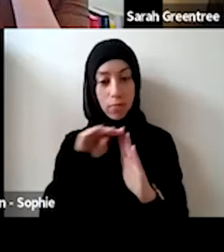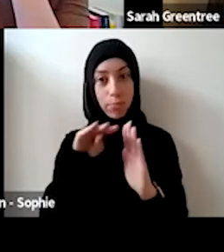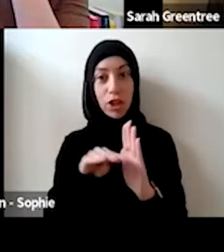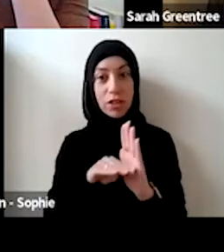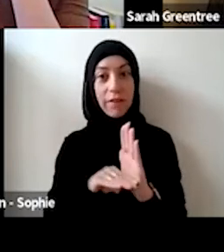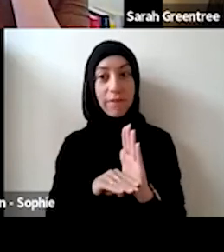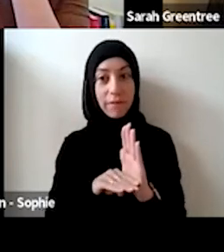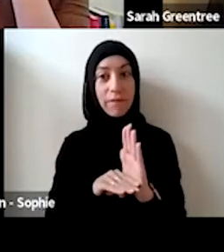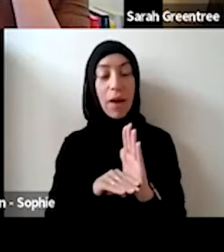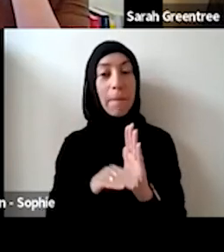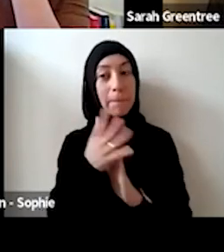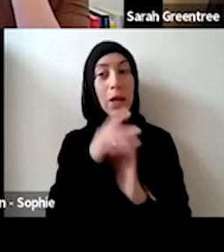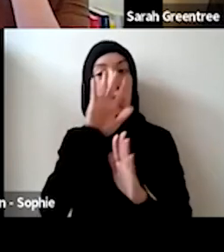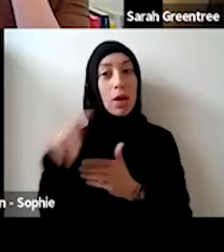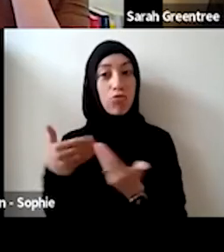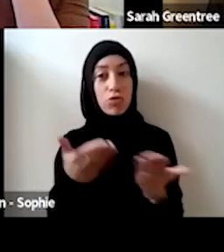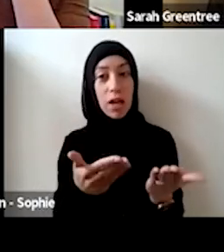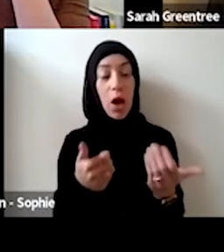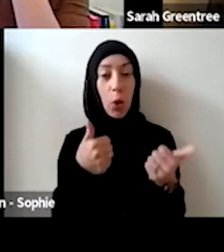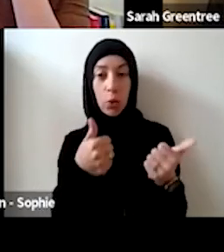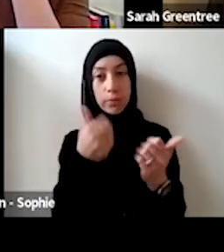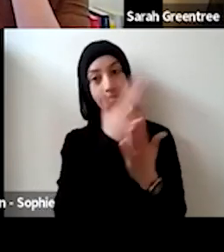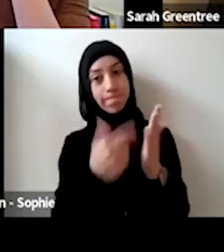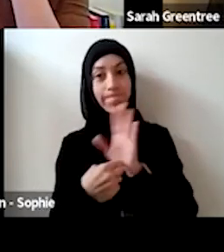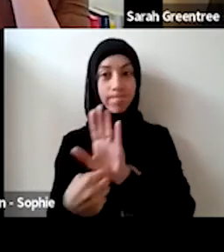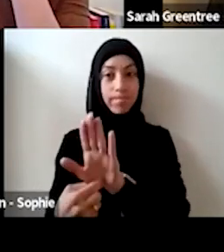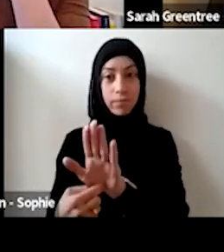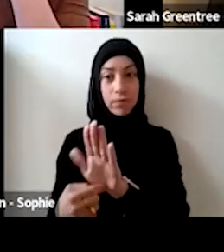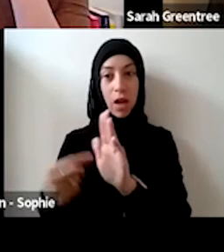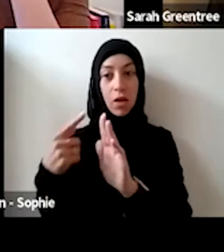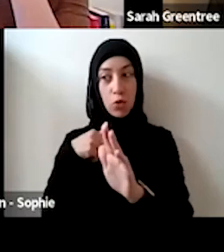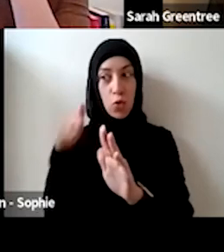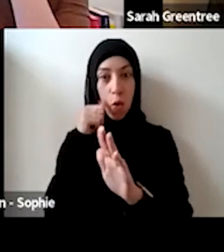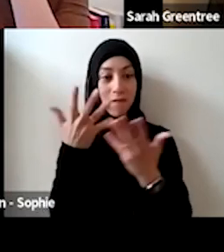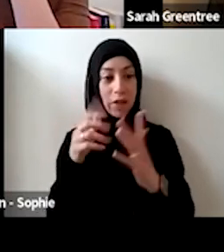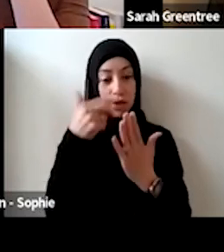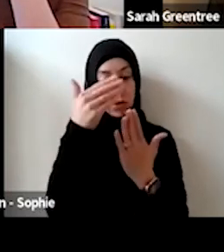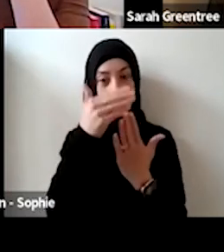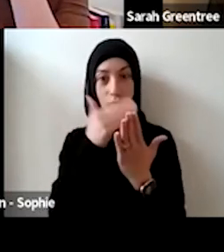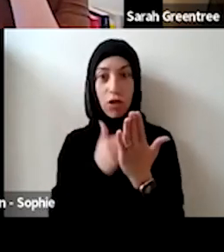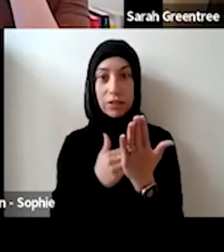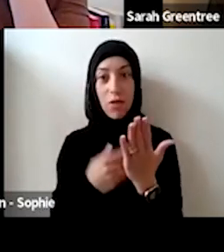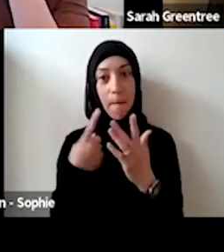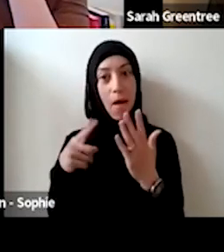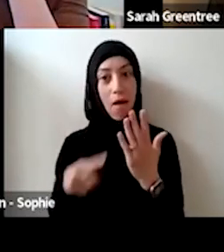particular objectives meet, what your organisations are doing, and you prevent a good case able to present a a good case under that particular criterion in the application. with that particular criterion in the